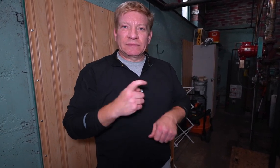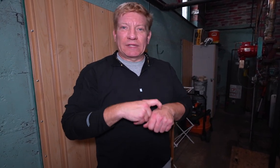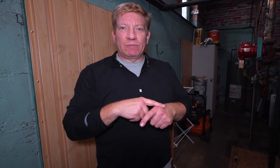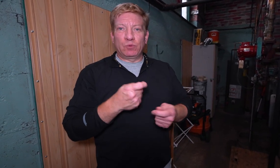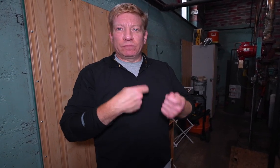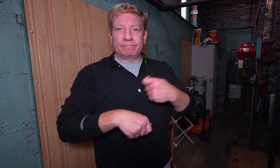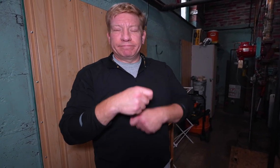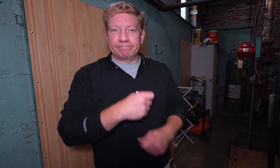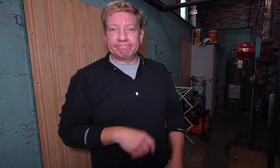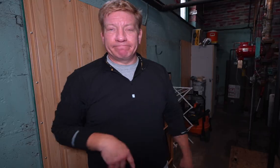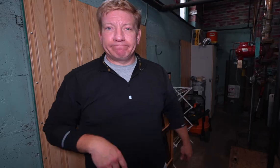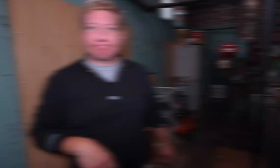It’s time for it to be replaced.